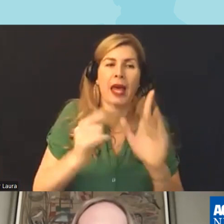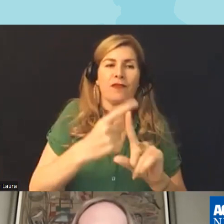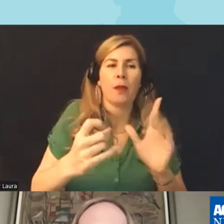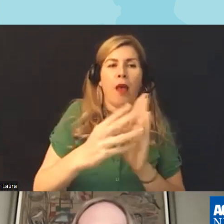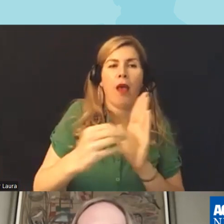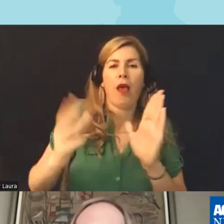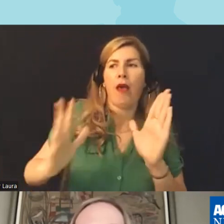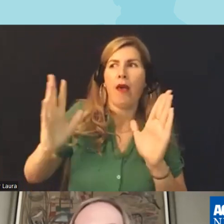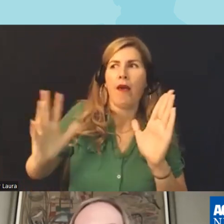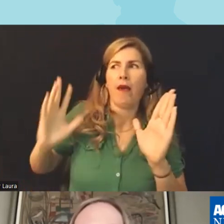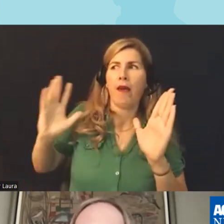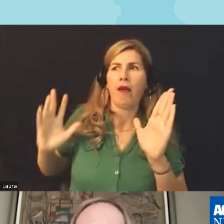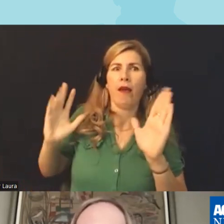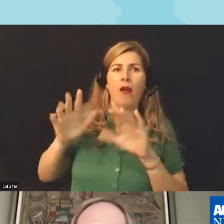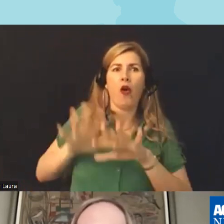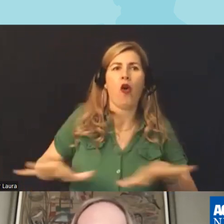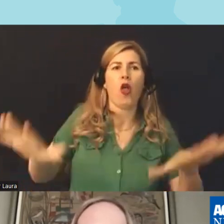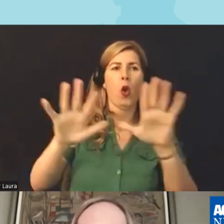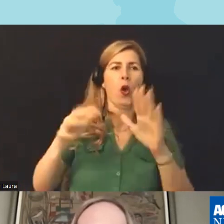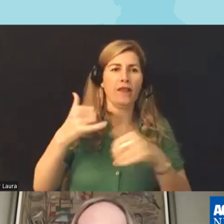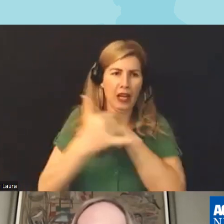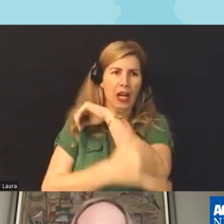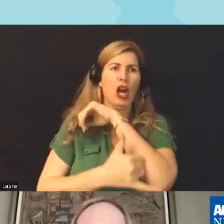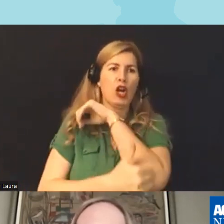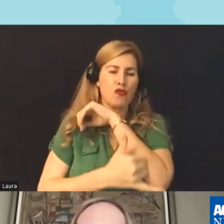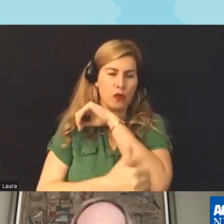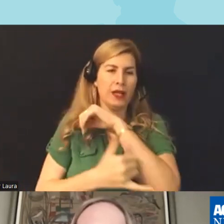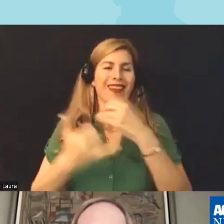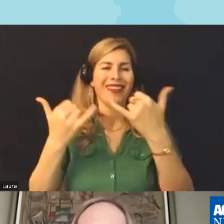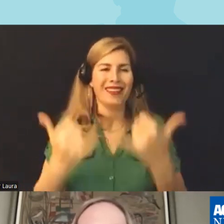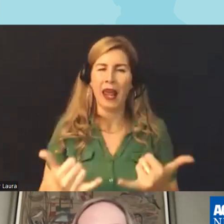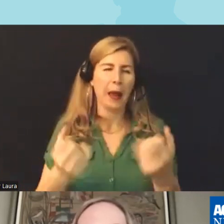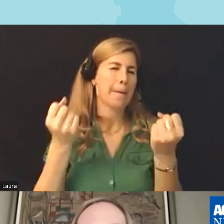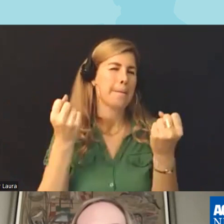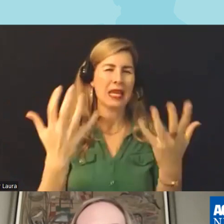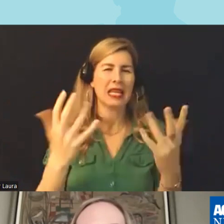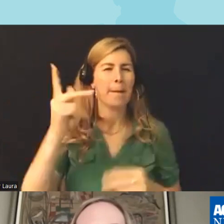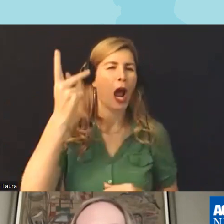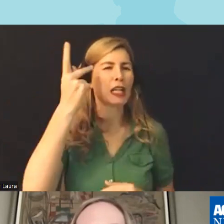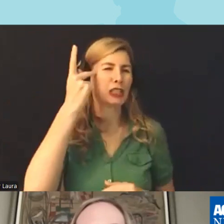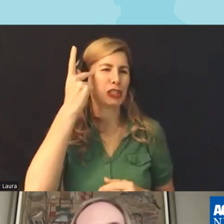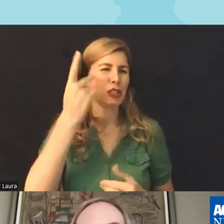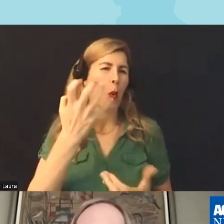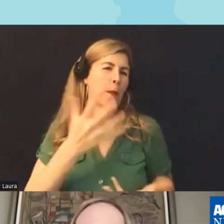the past across the country and it's just a way for extreme politicians to rally their base um